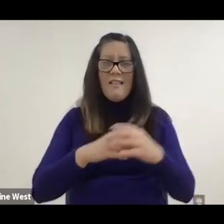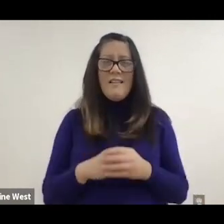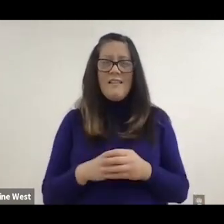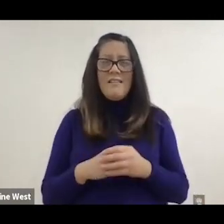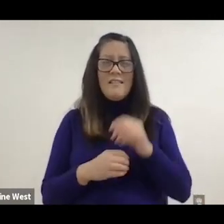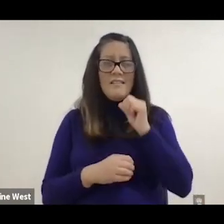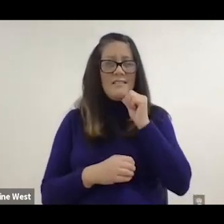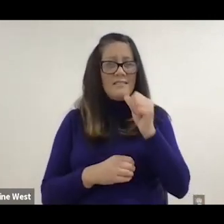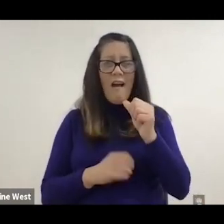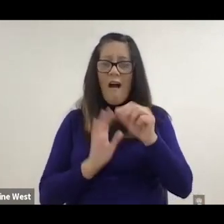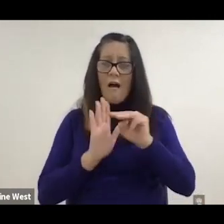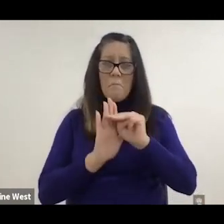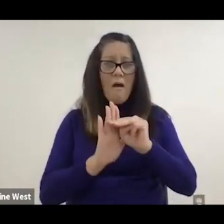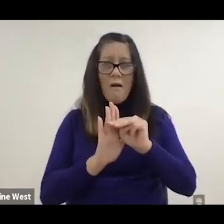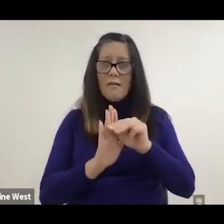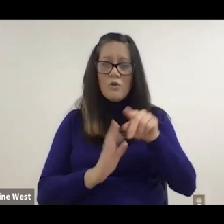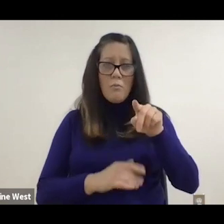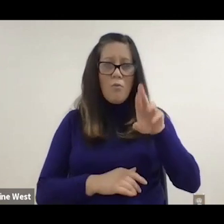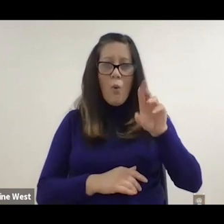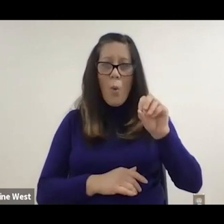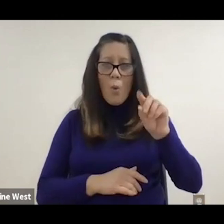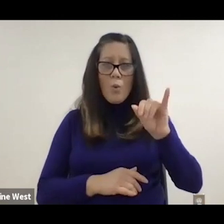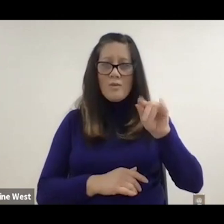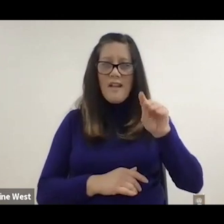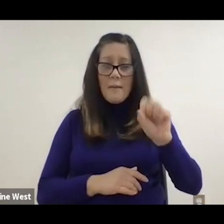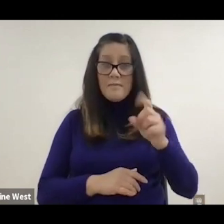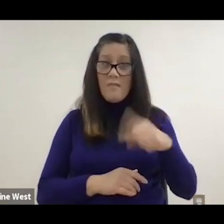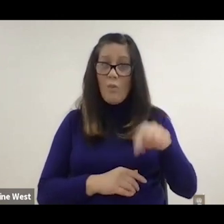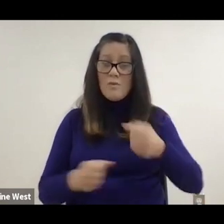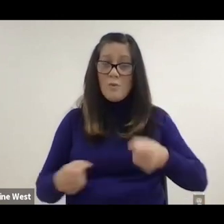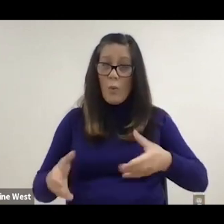So these are not prototypes, but these are wheelchairs that people are using.